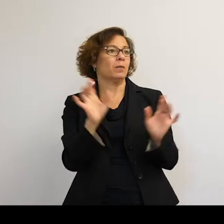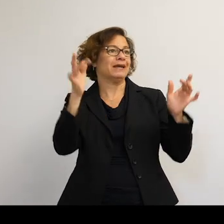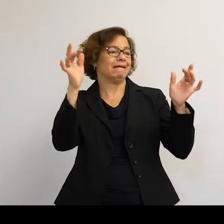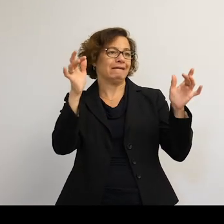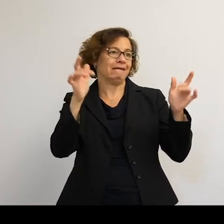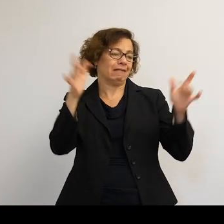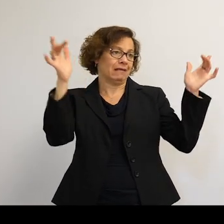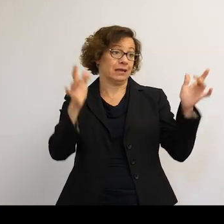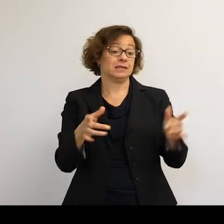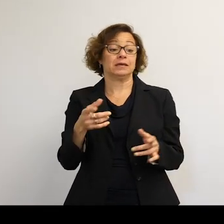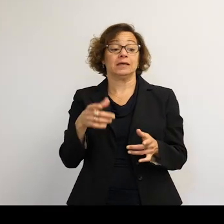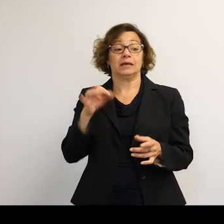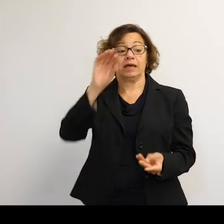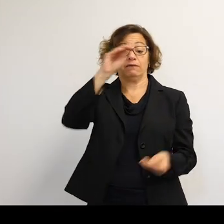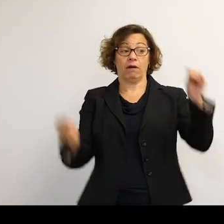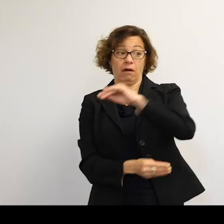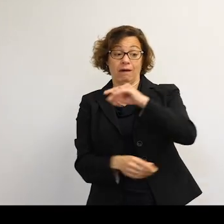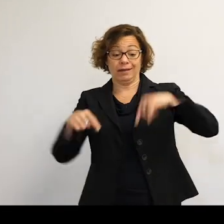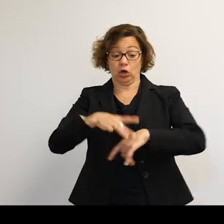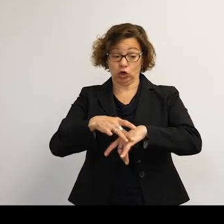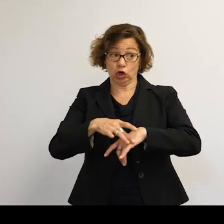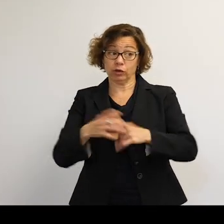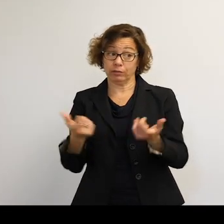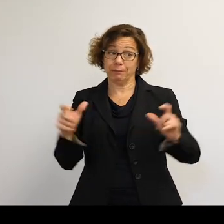the magnetic poles switching might be a bit more dramatic.